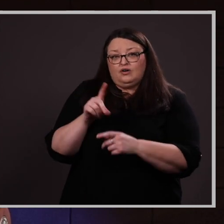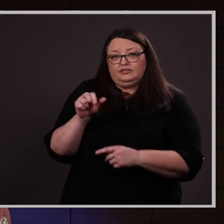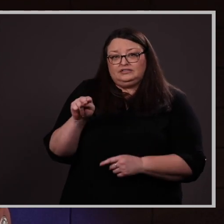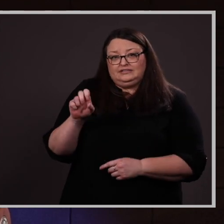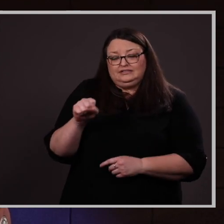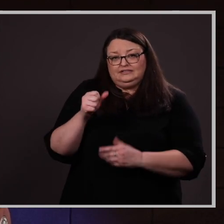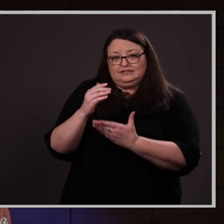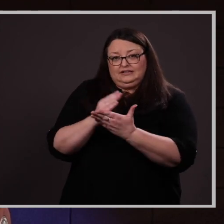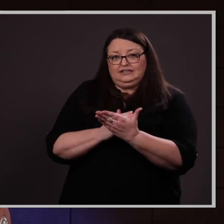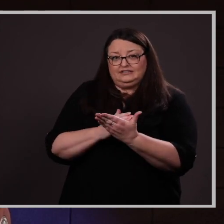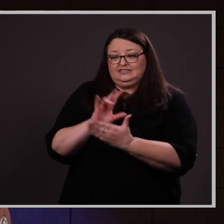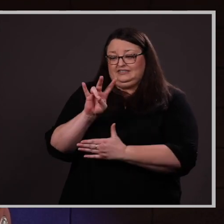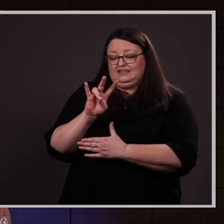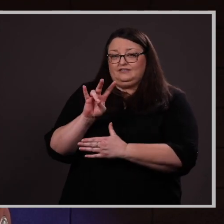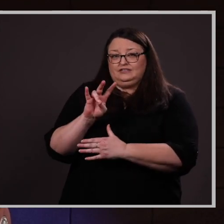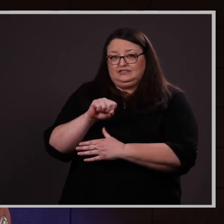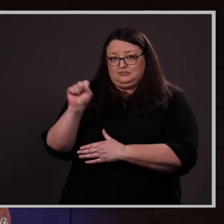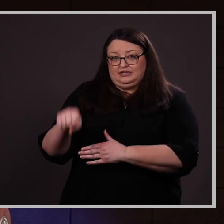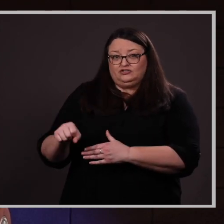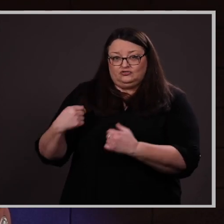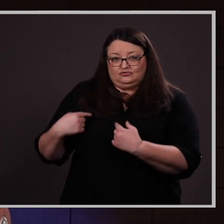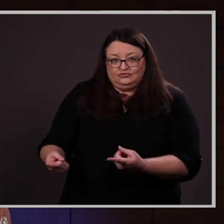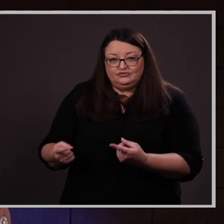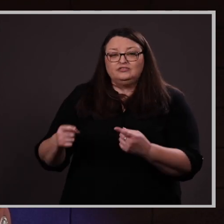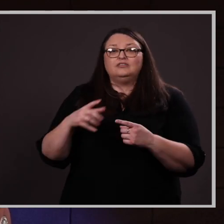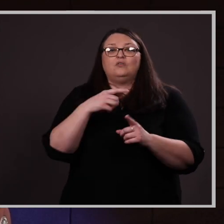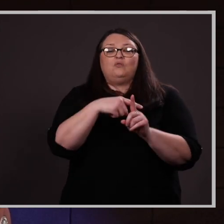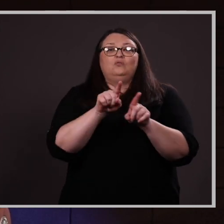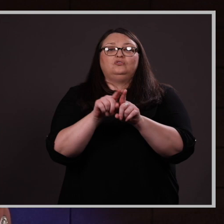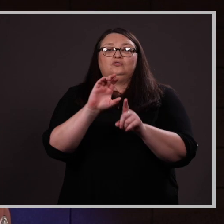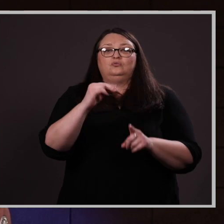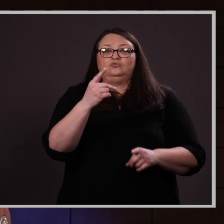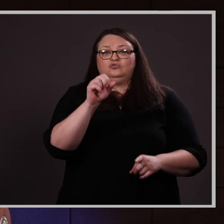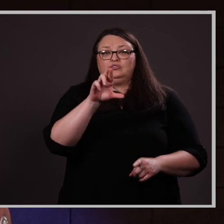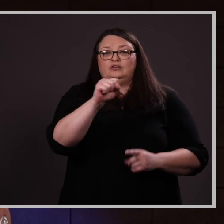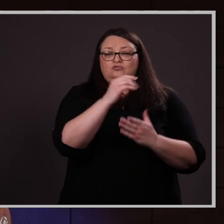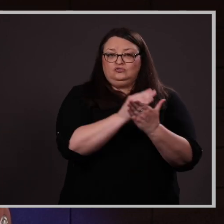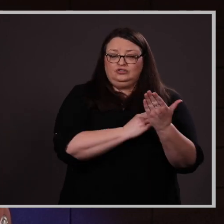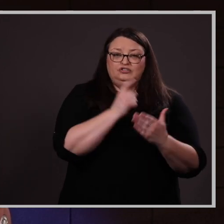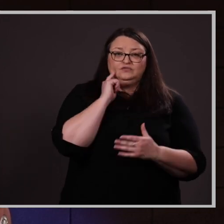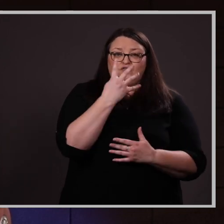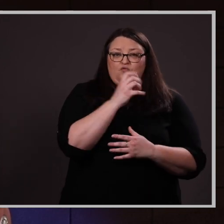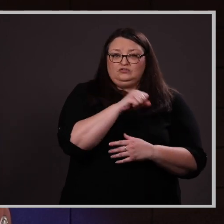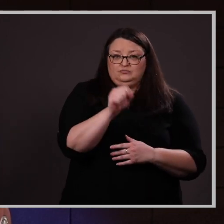list in each of her seven semesters completed at UNO, and on the Chancellor’s list four